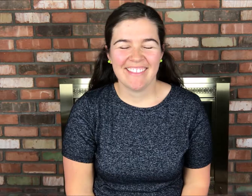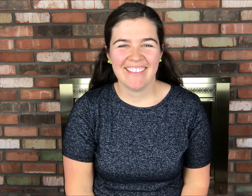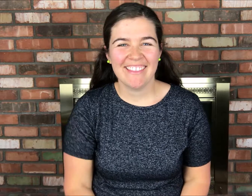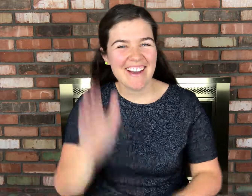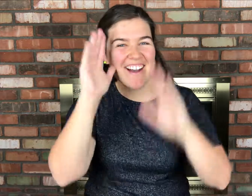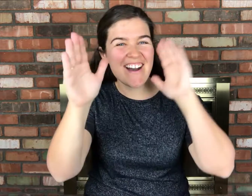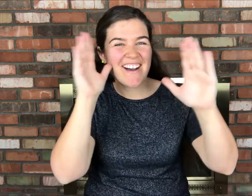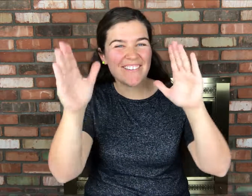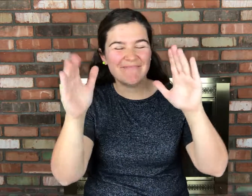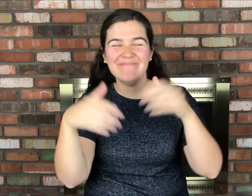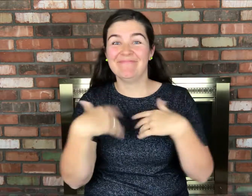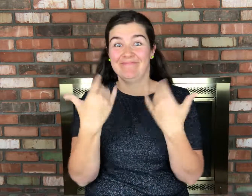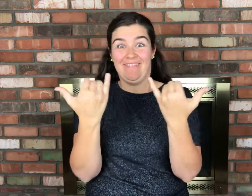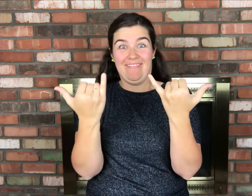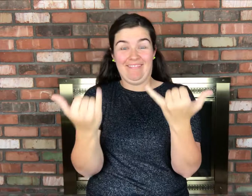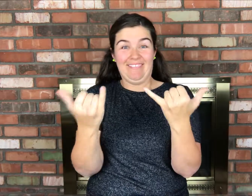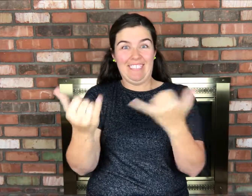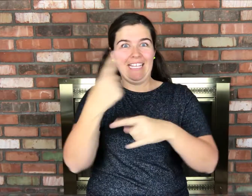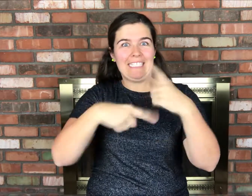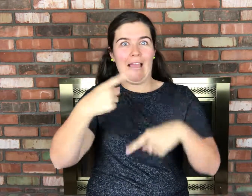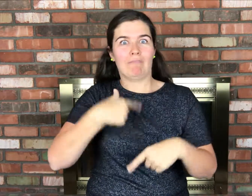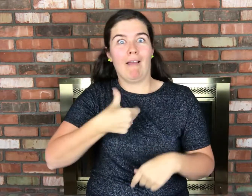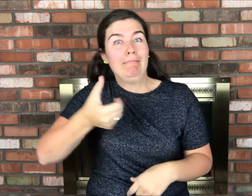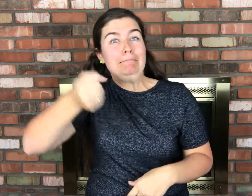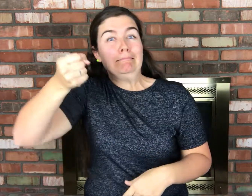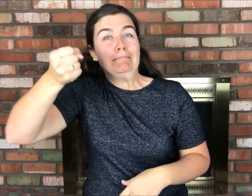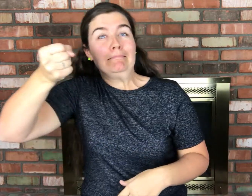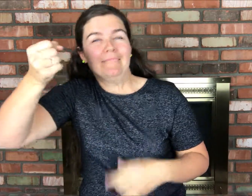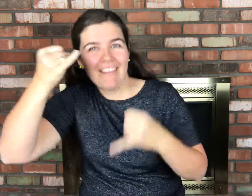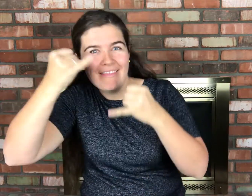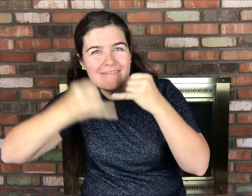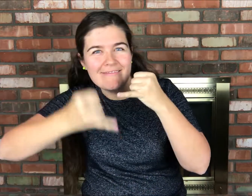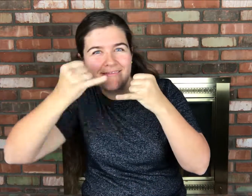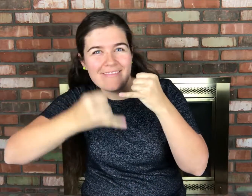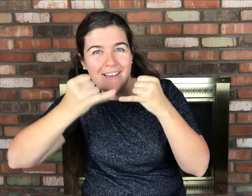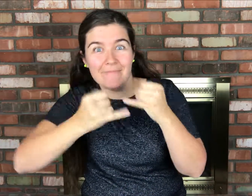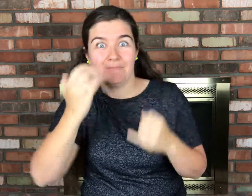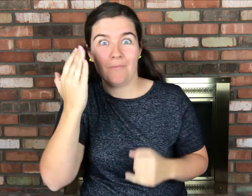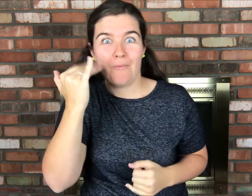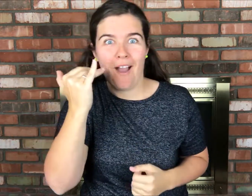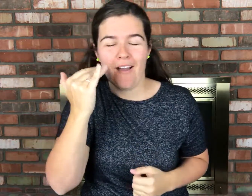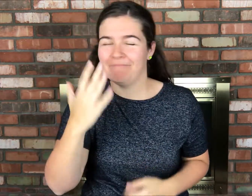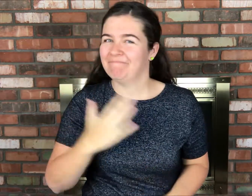Hello hello! I've been holding today's sign for the very end because